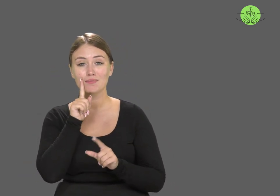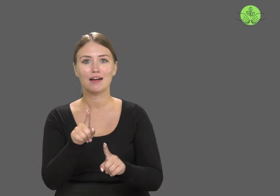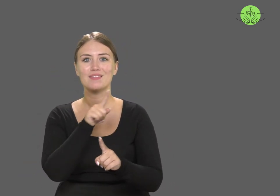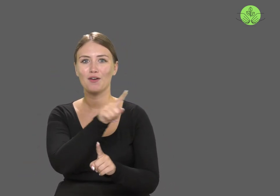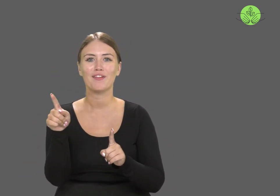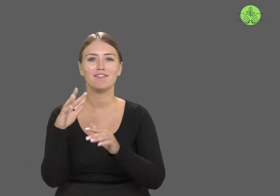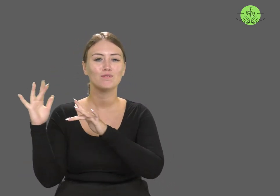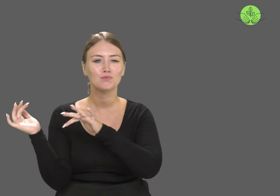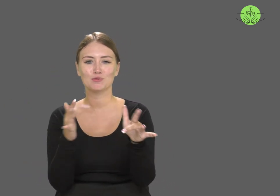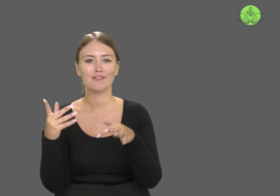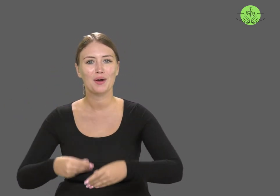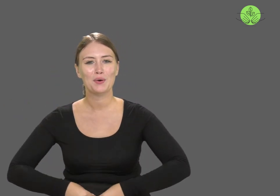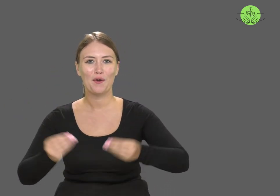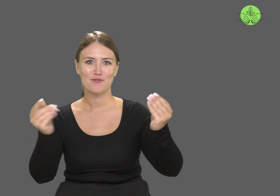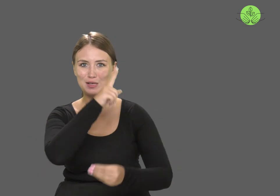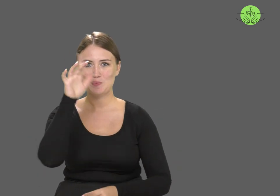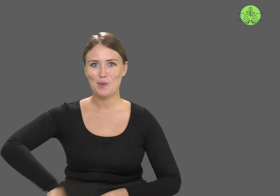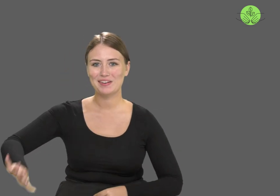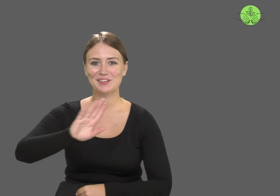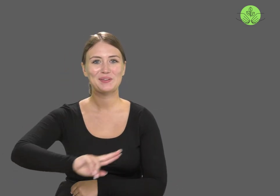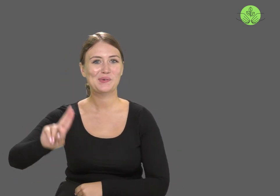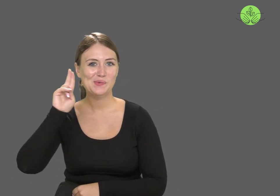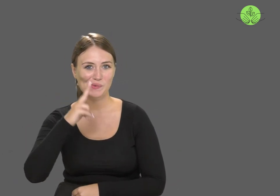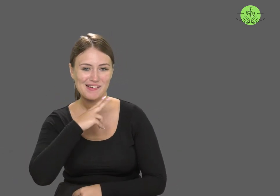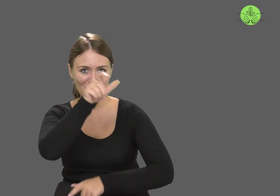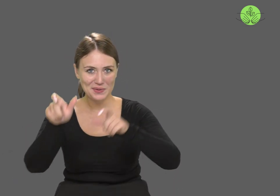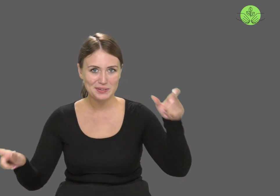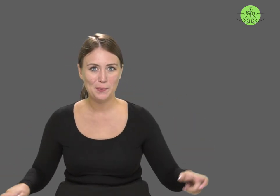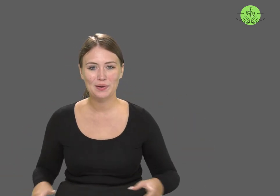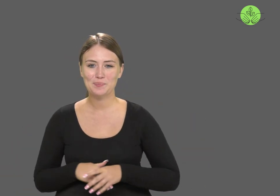who contributed to the development of the deaf community.